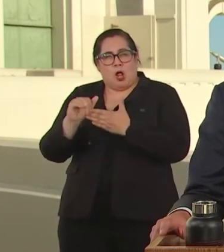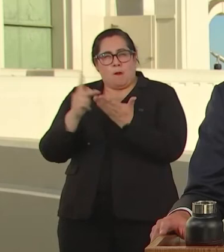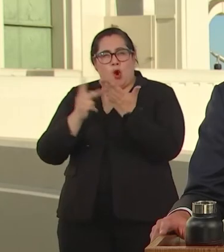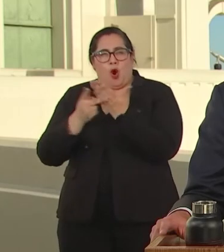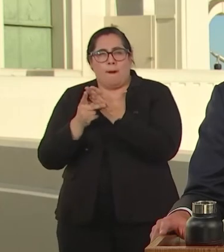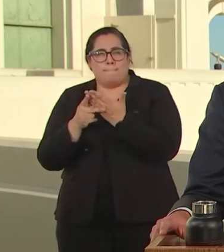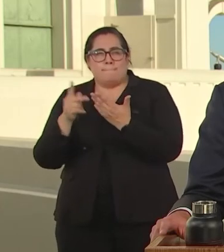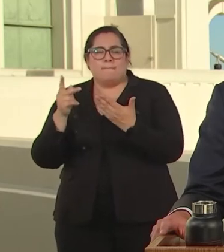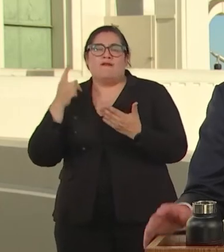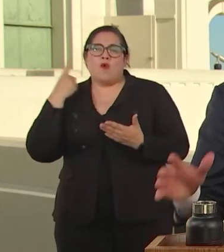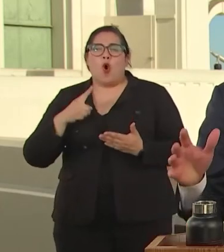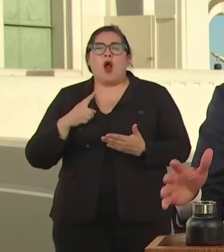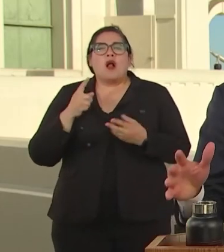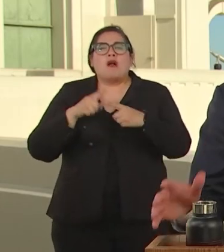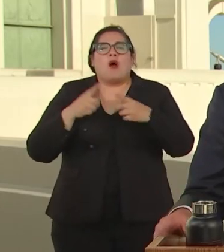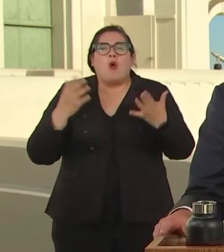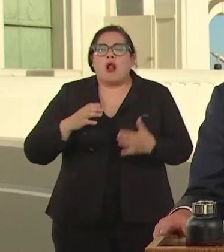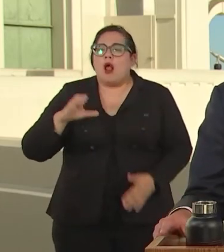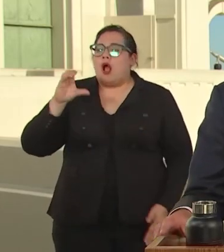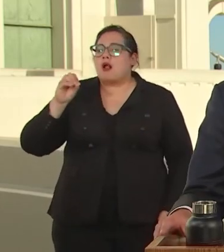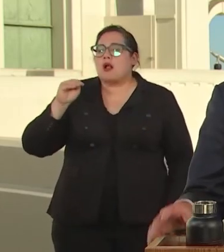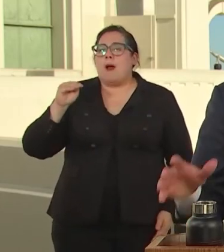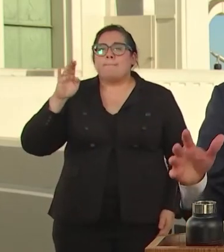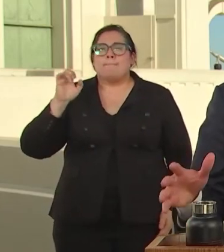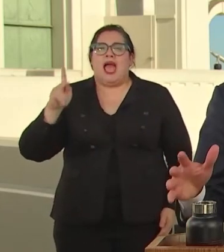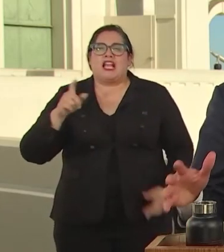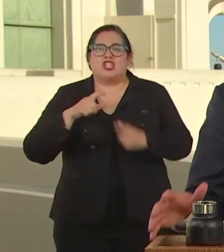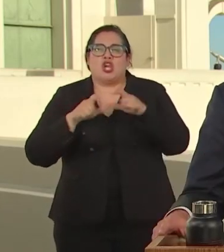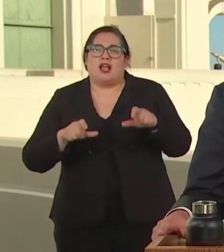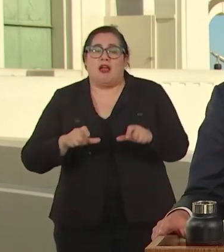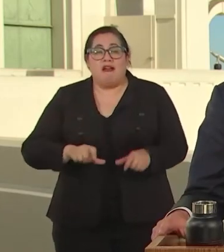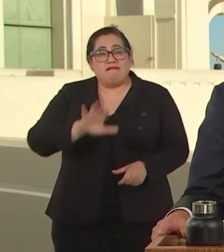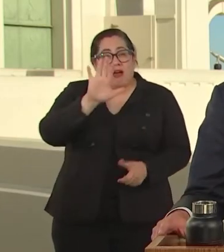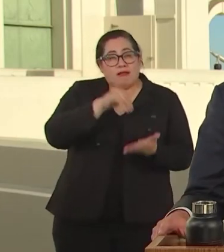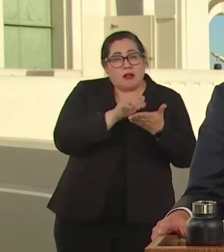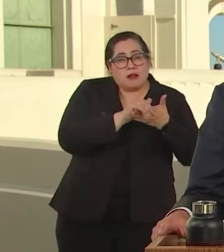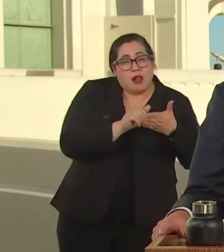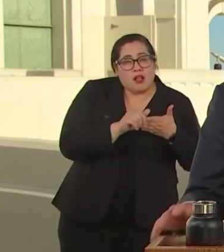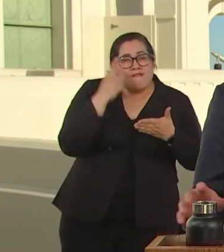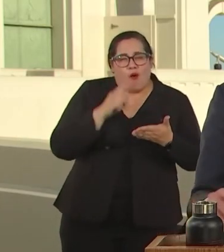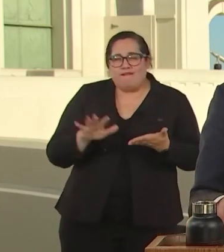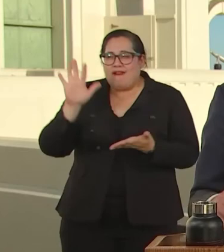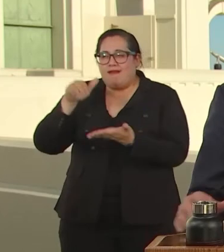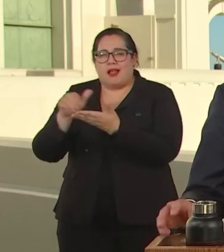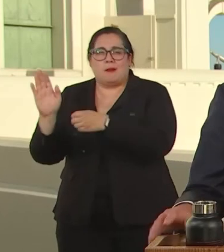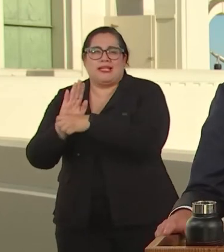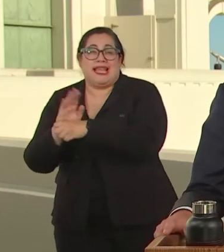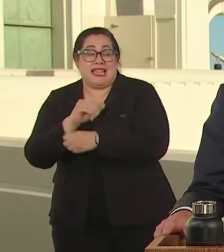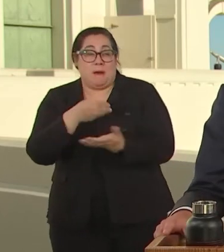CHECKS OF 5,000 TO 5,000 BUSINESSES. THIS MONEY WILL HELP L.A. BUSINESS ROAR BACK, YOU NEED